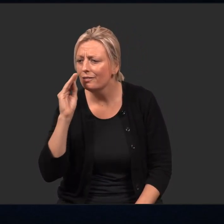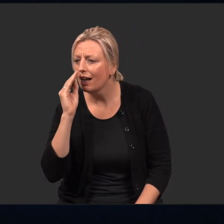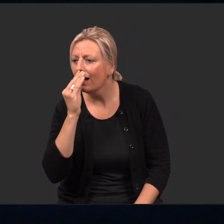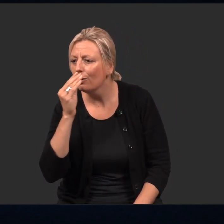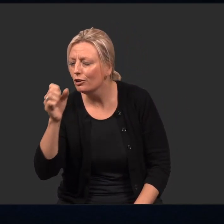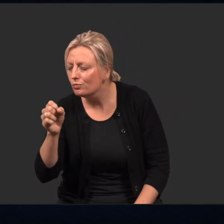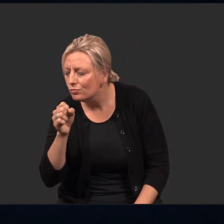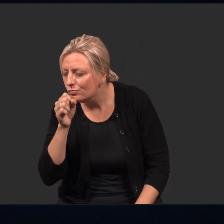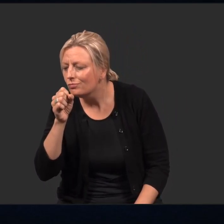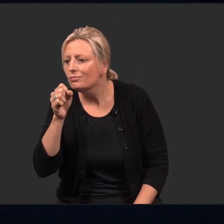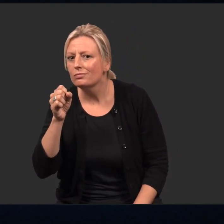or flowers.